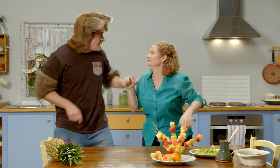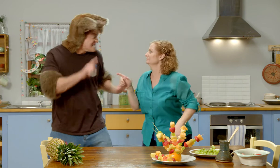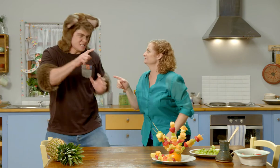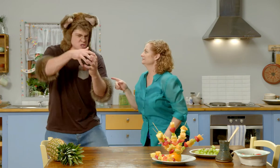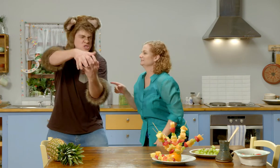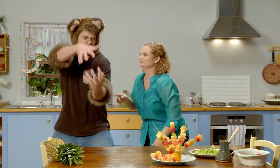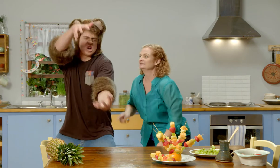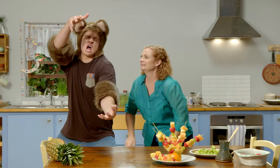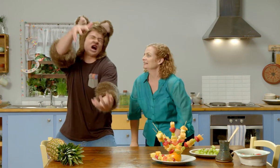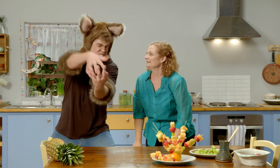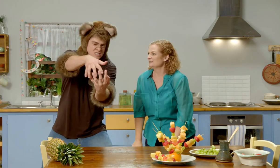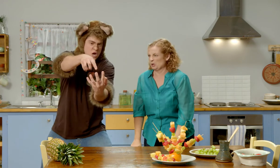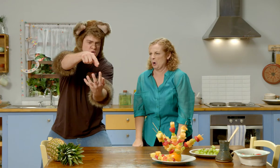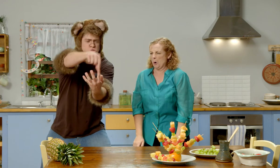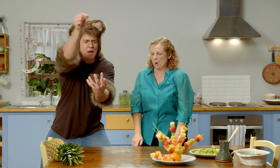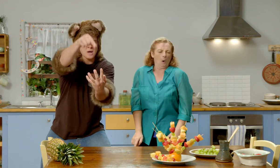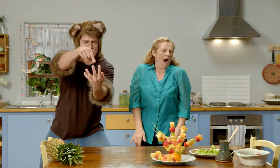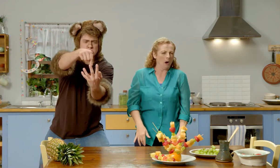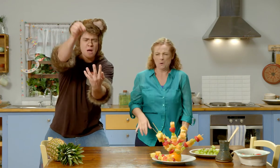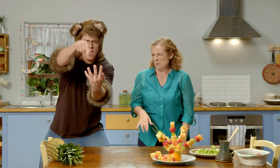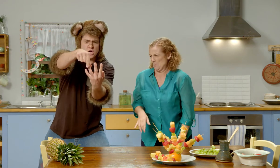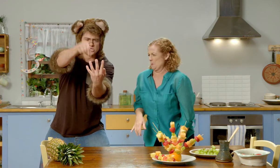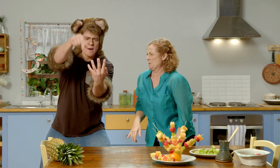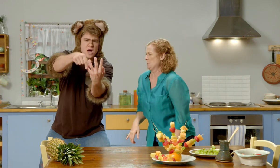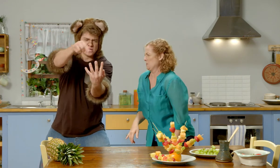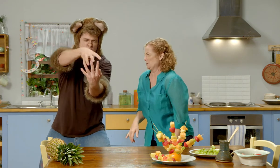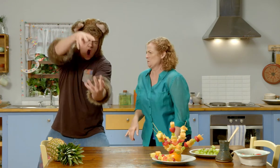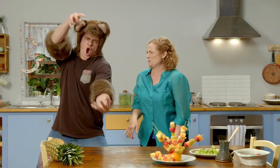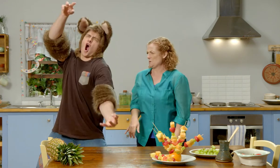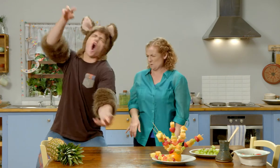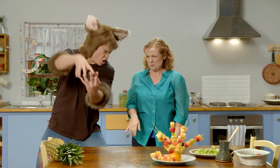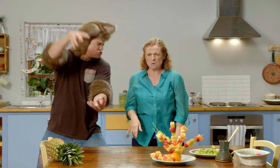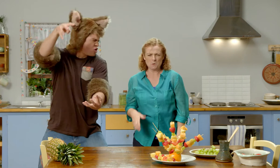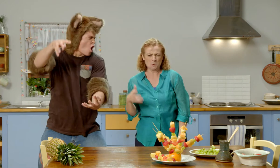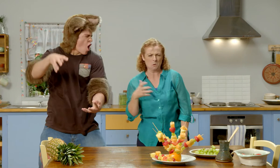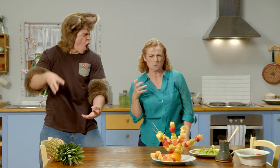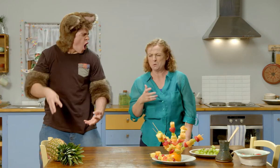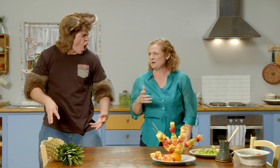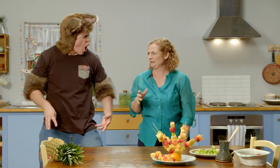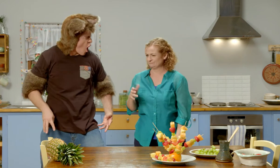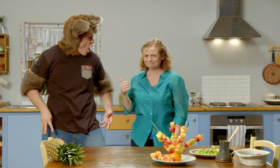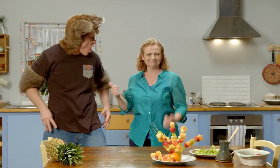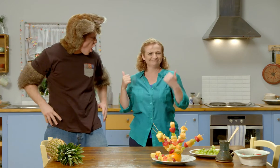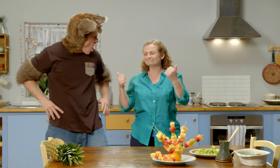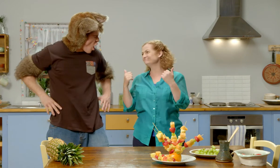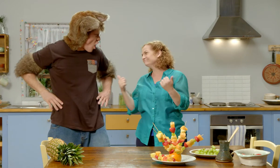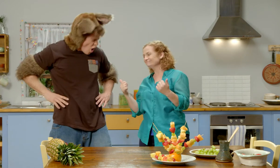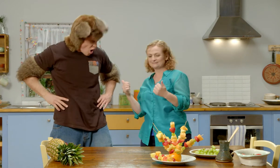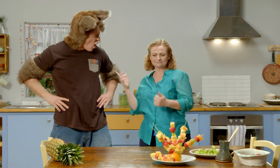Yeah! And did you see its very, very sharp teeth? Ooh!